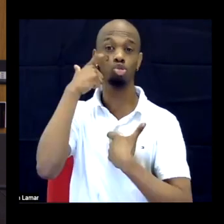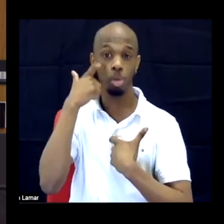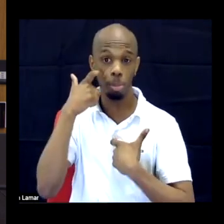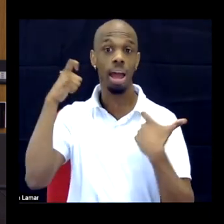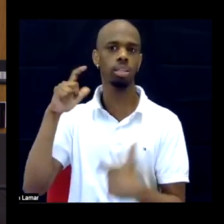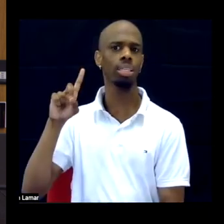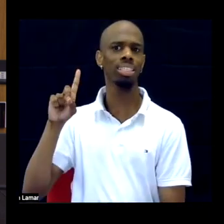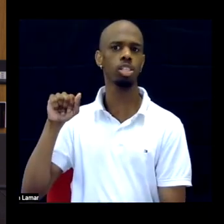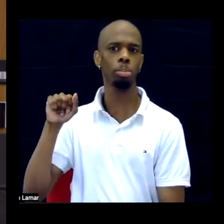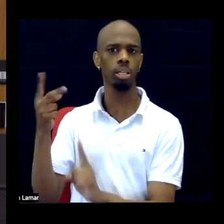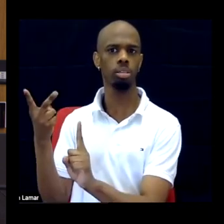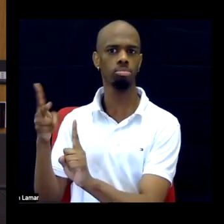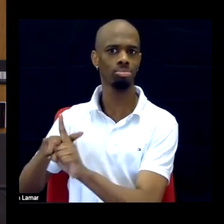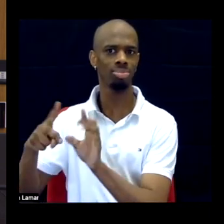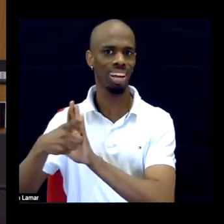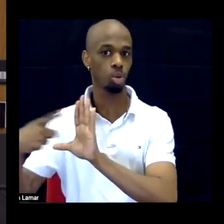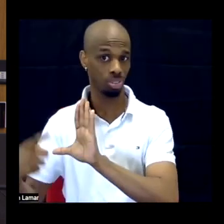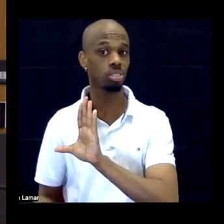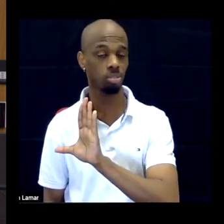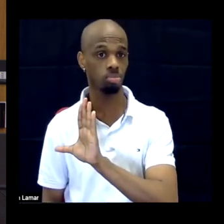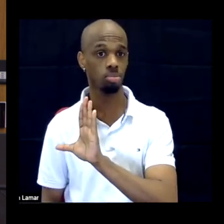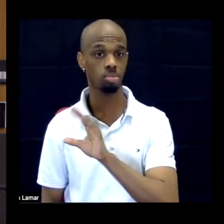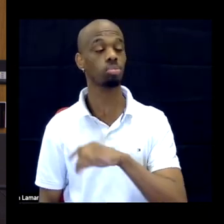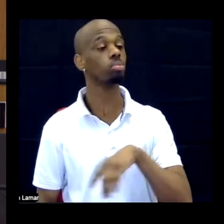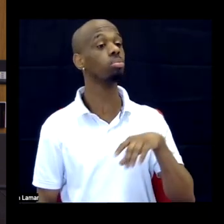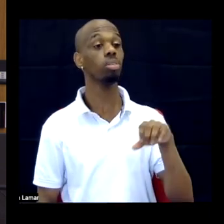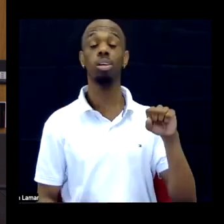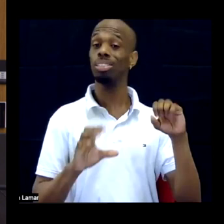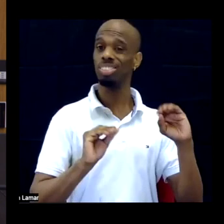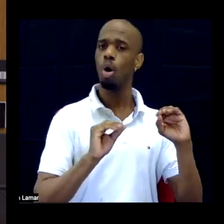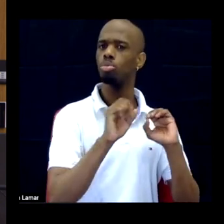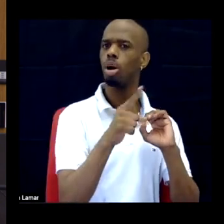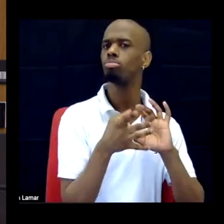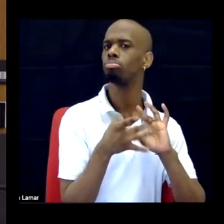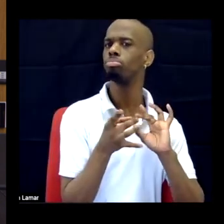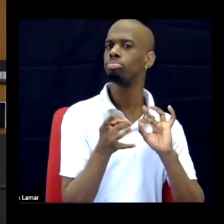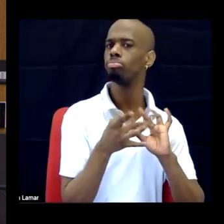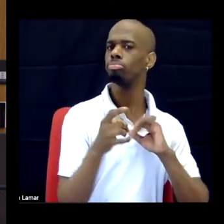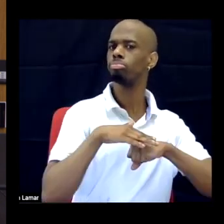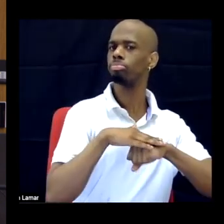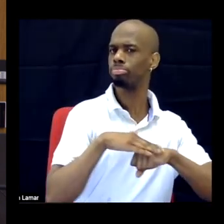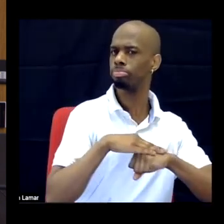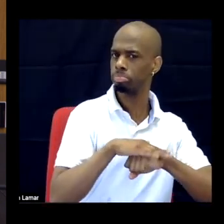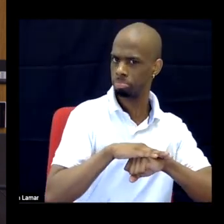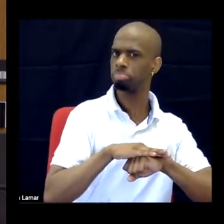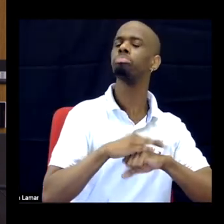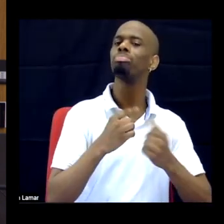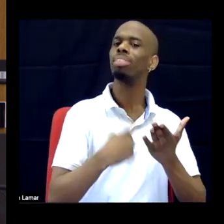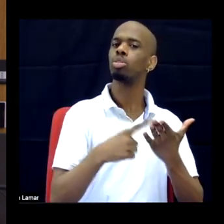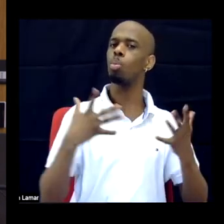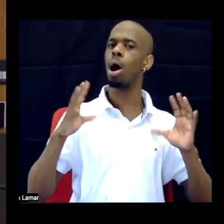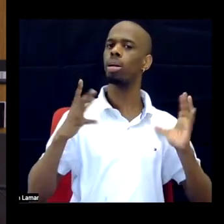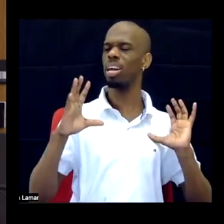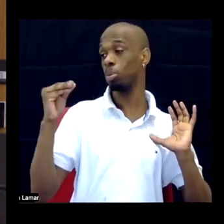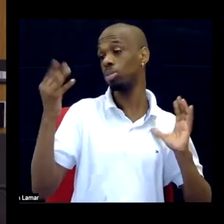You alluded to the book on these interlude and that was on my list and